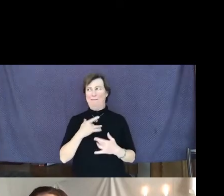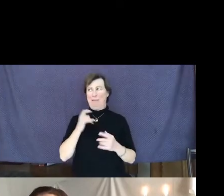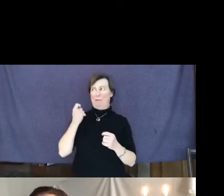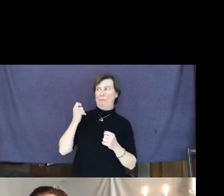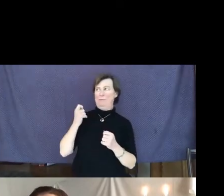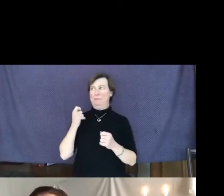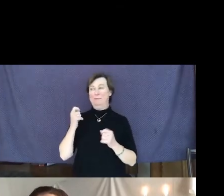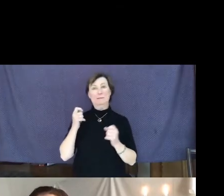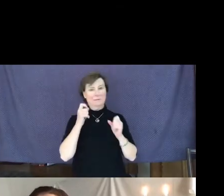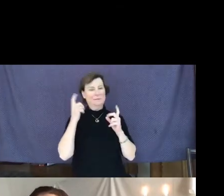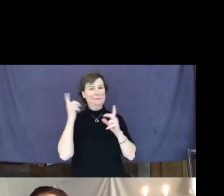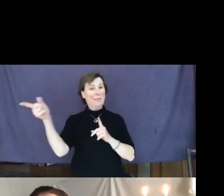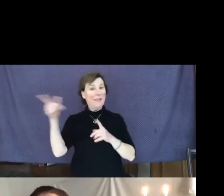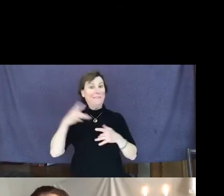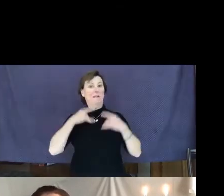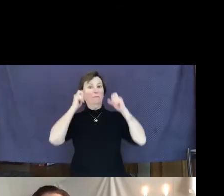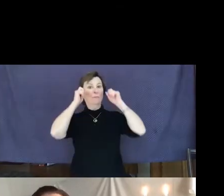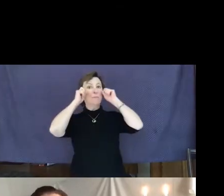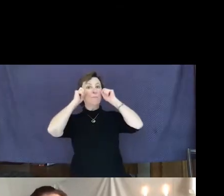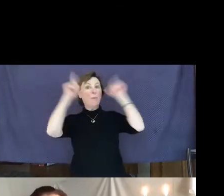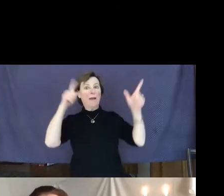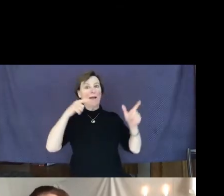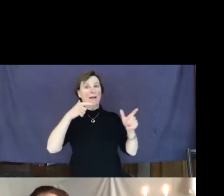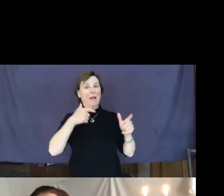that I would offer something that was mine